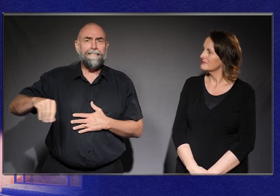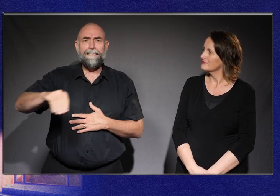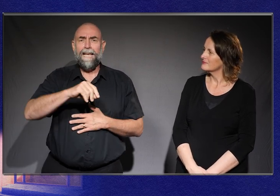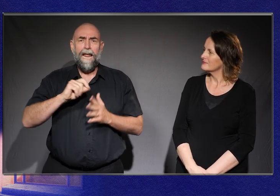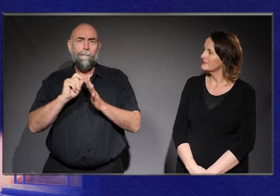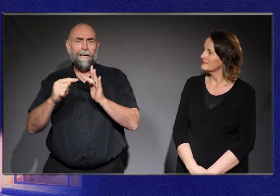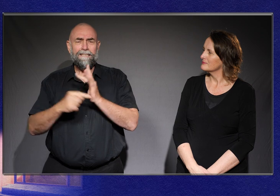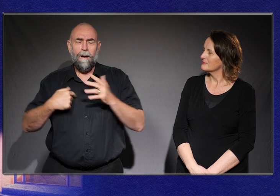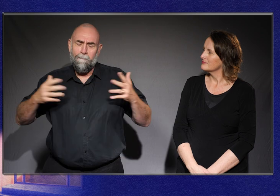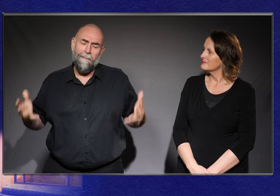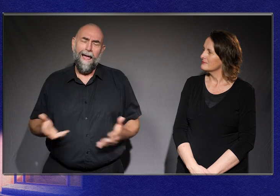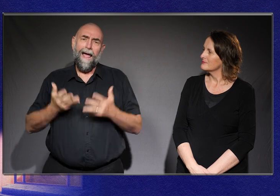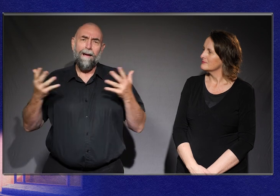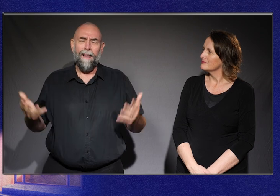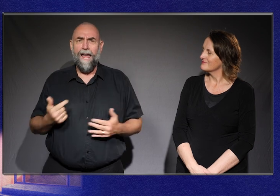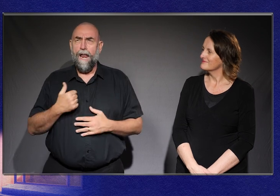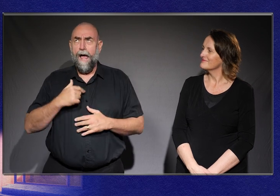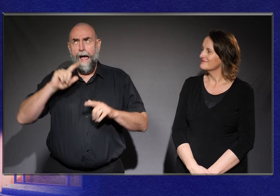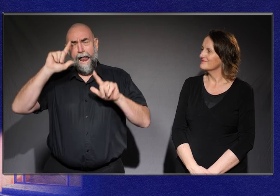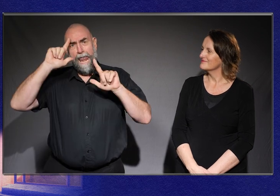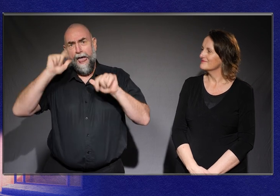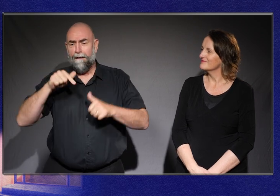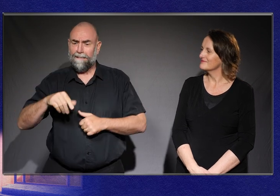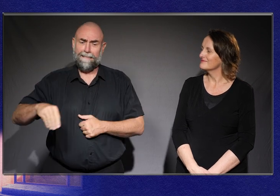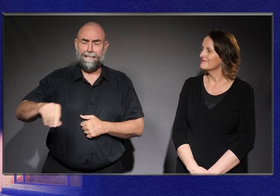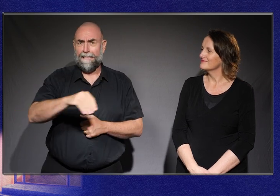And I loved that sandpit.